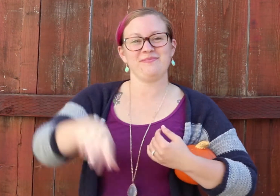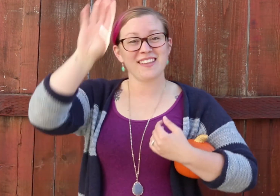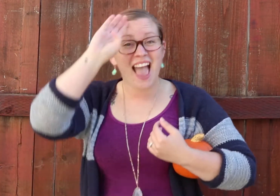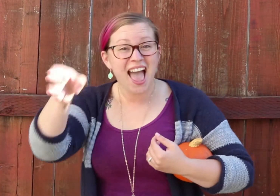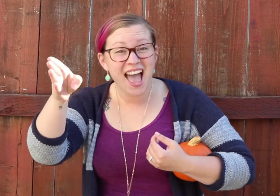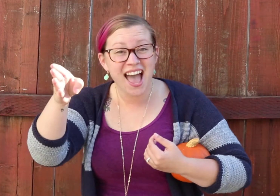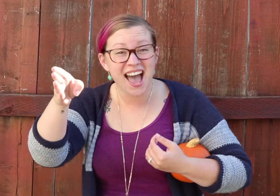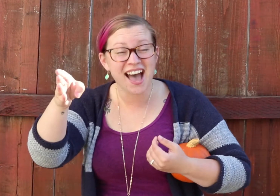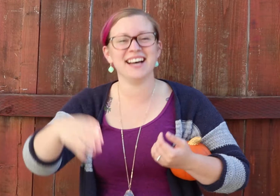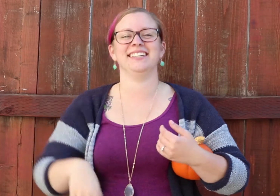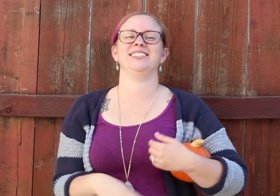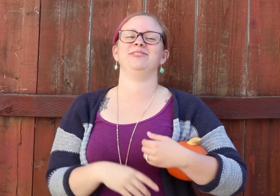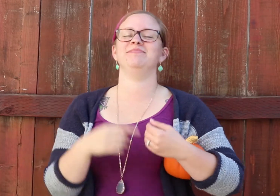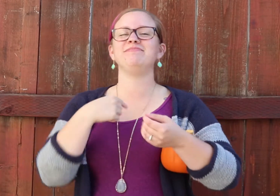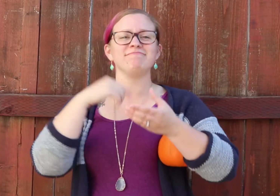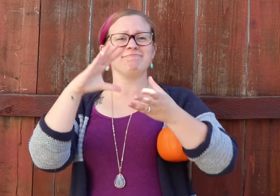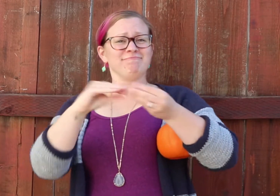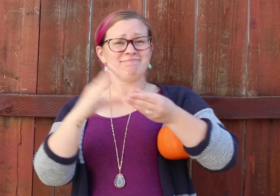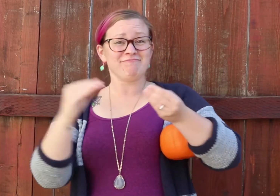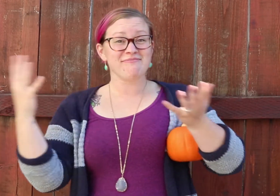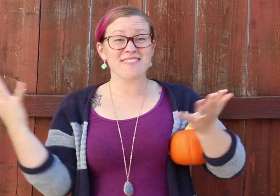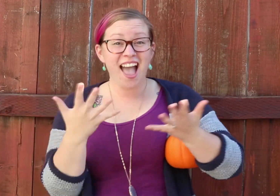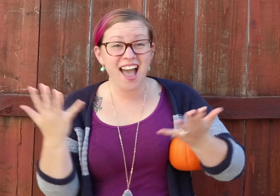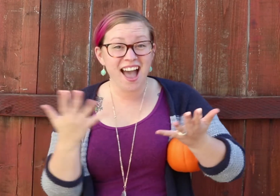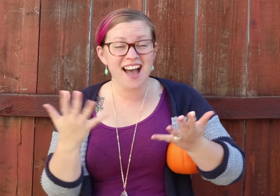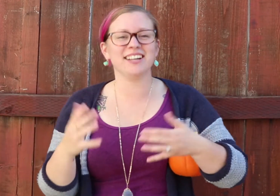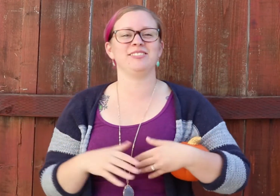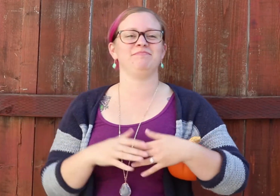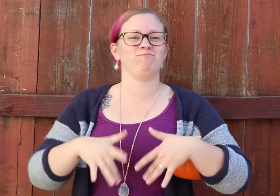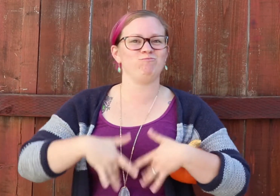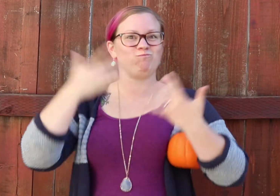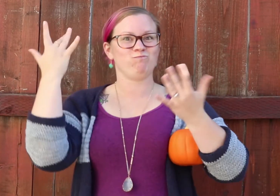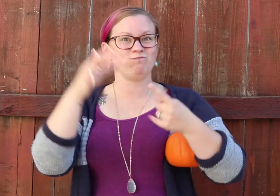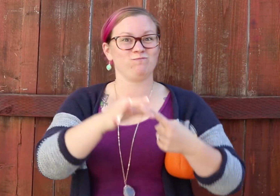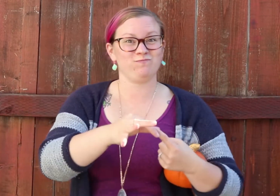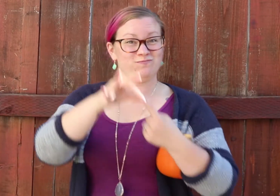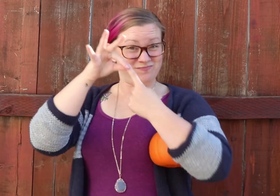Hello! I am here to tell you about an upcoming special event: